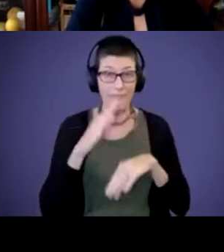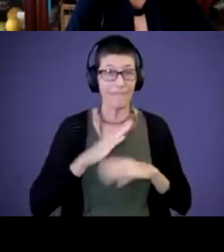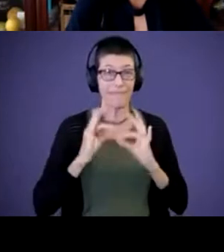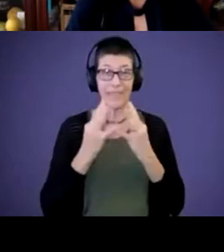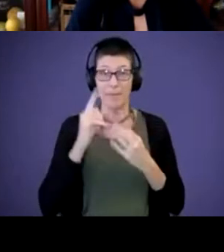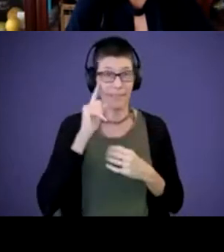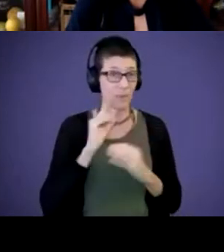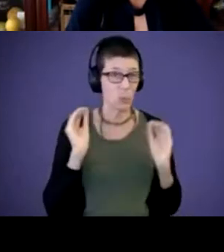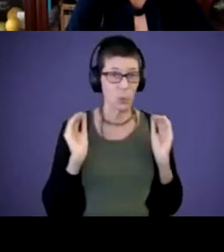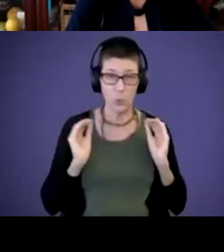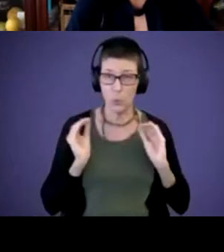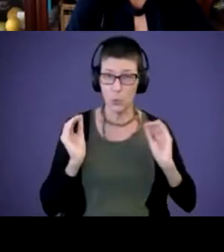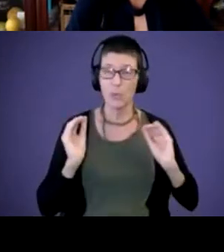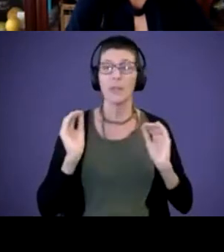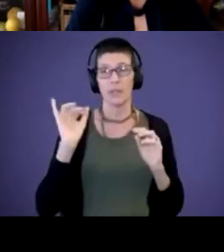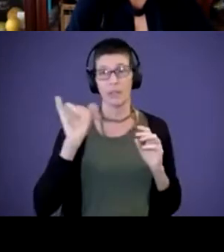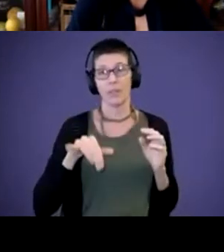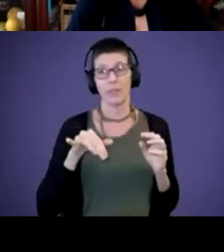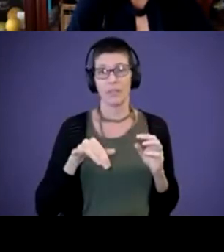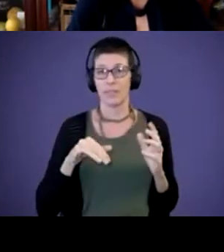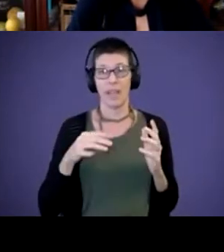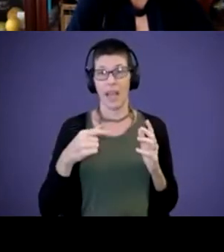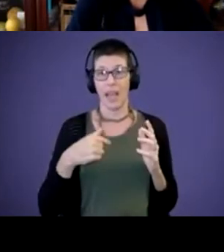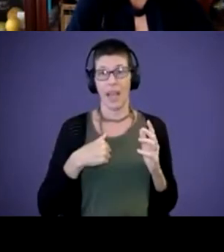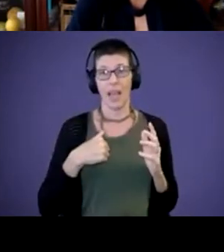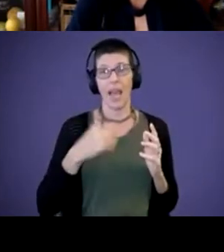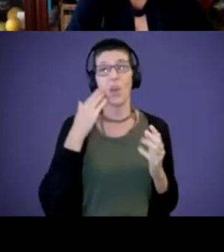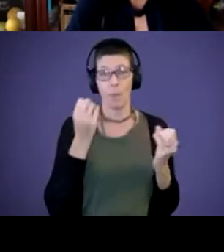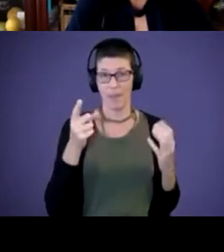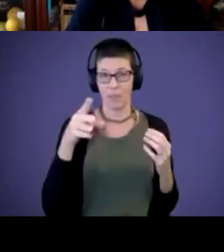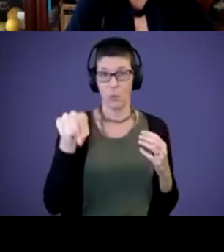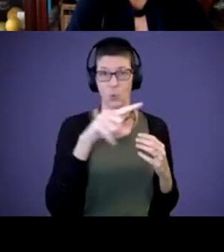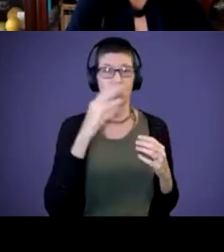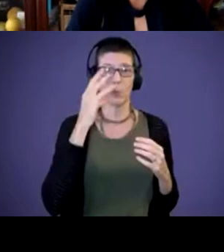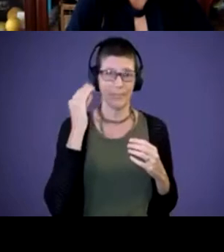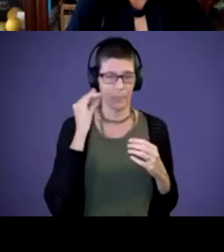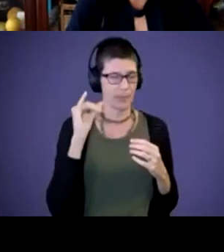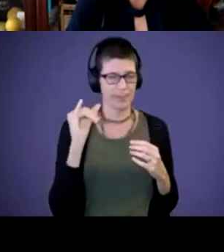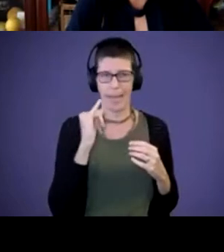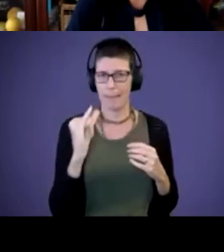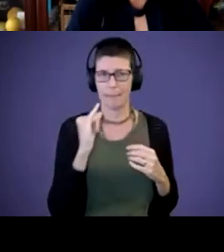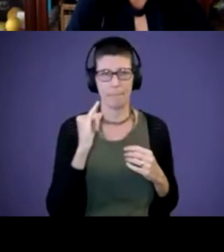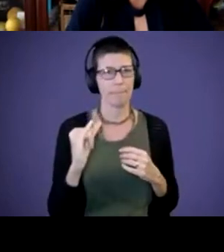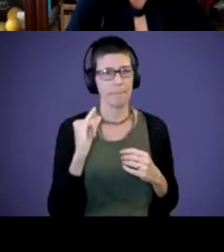So this is a, and I know a lot of you guys are experiencing the same thing too. So it's a scary